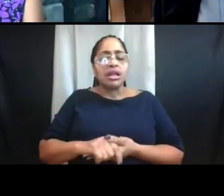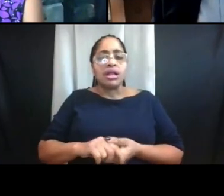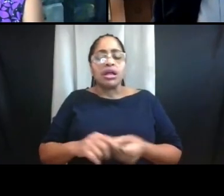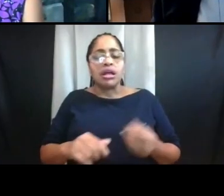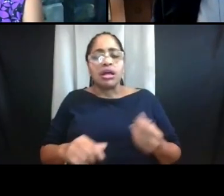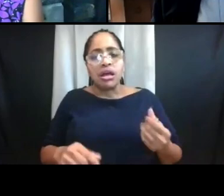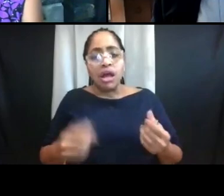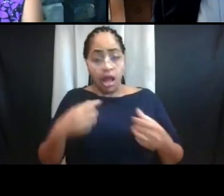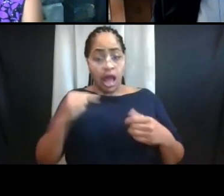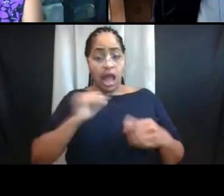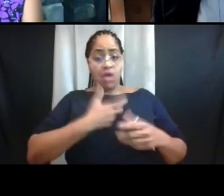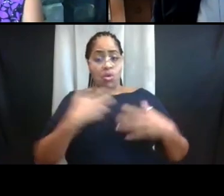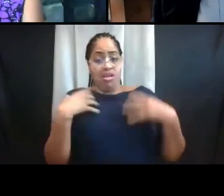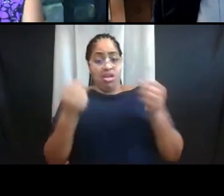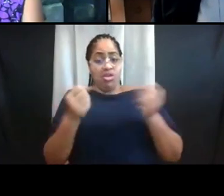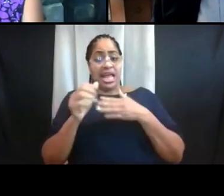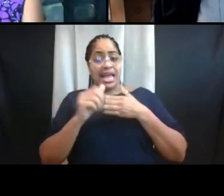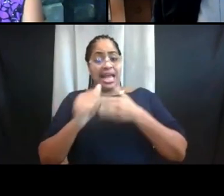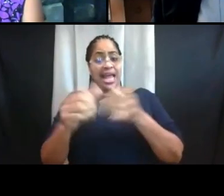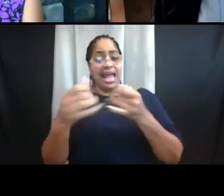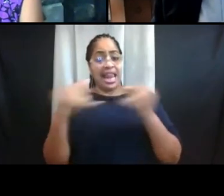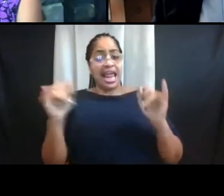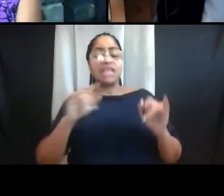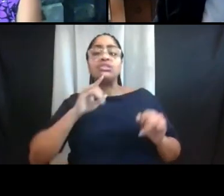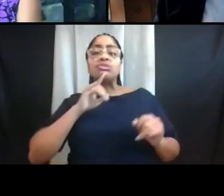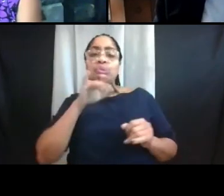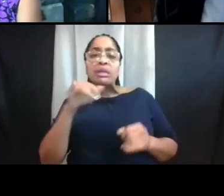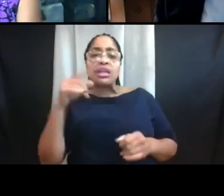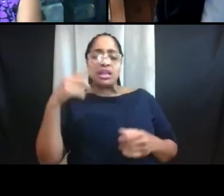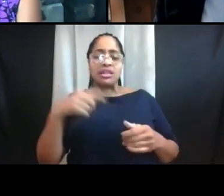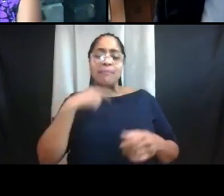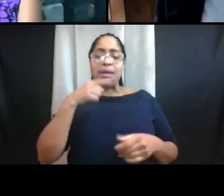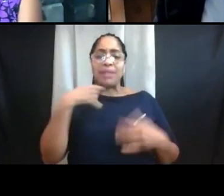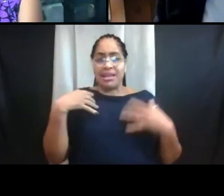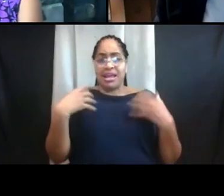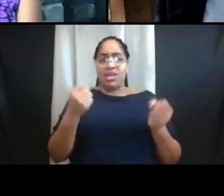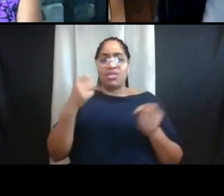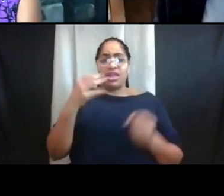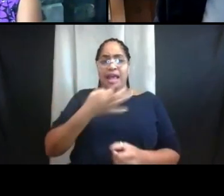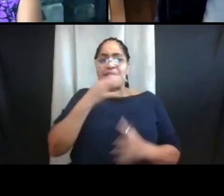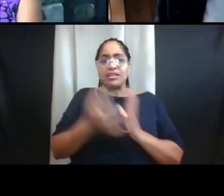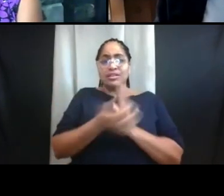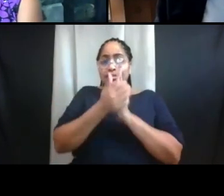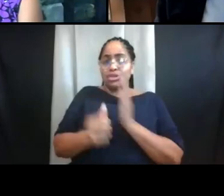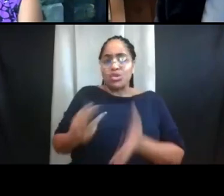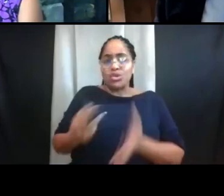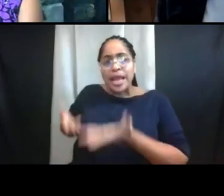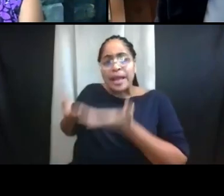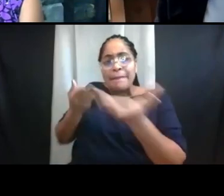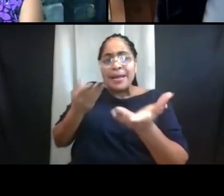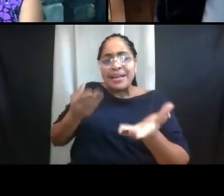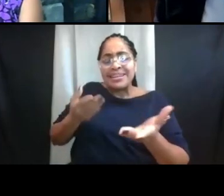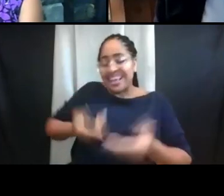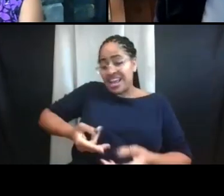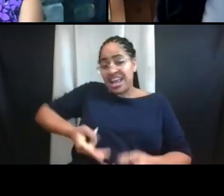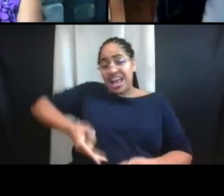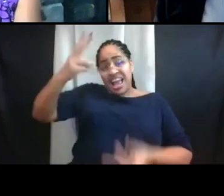indicating that really the public health experts have recommended that the higher density in the halls